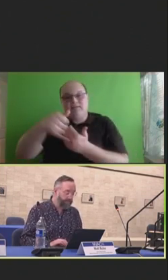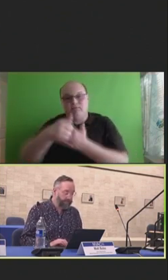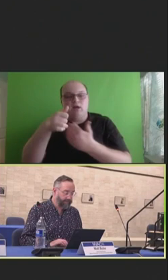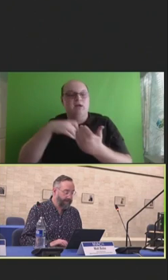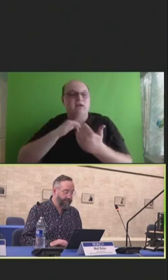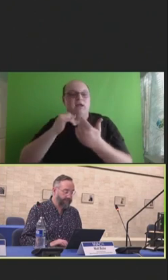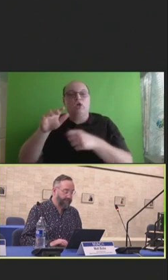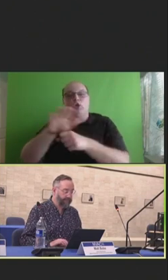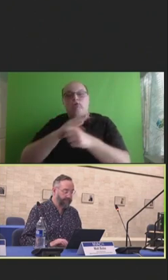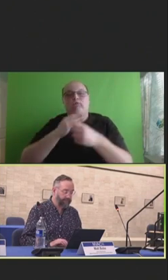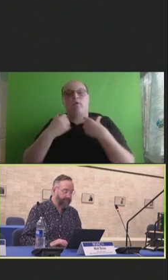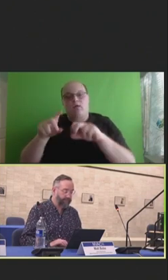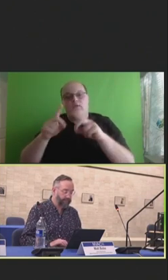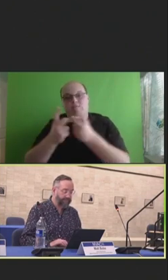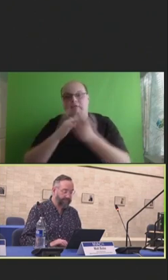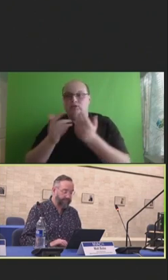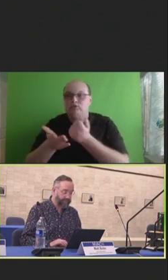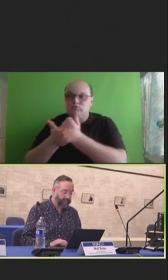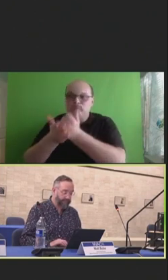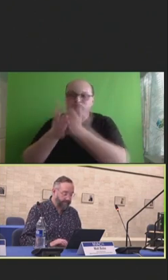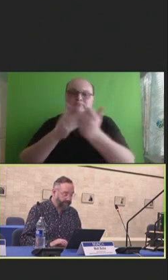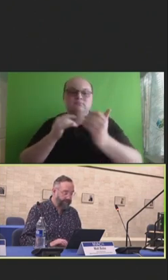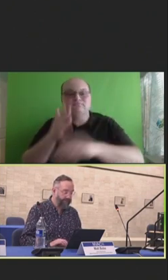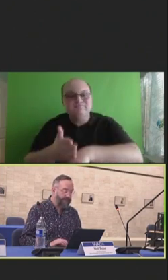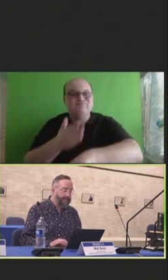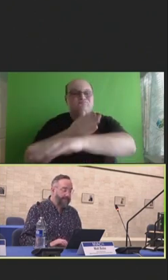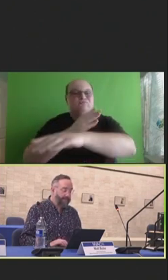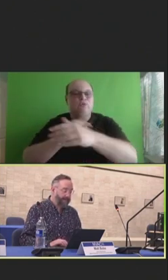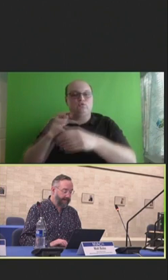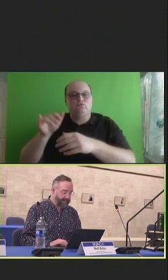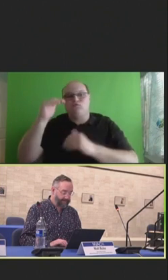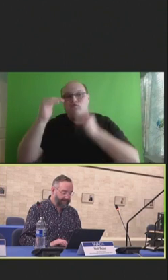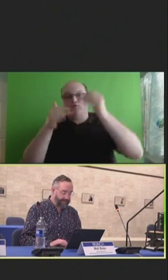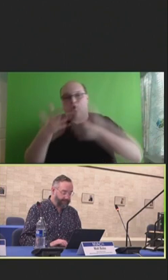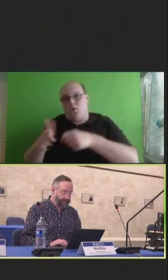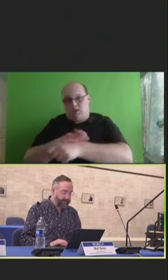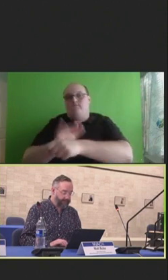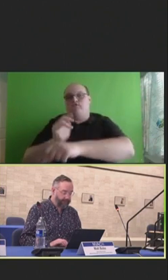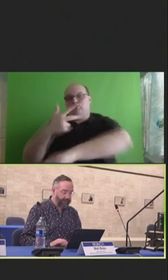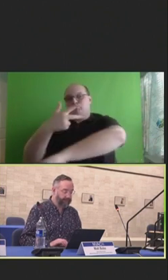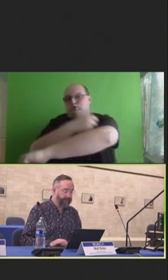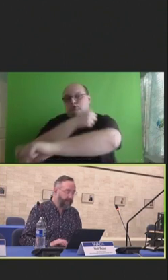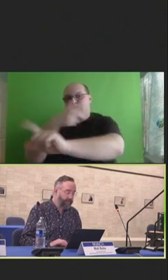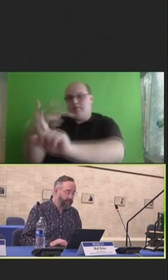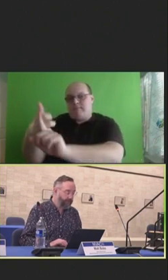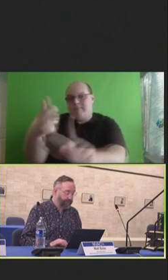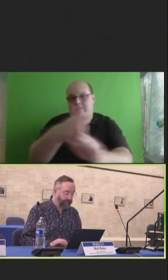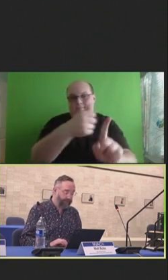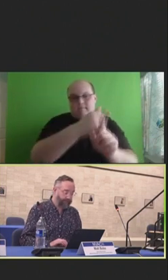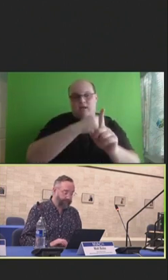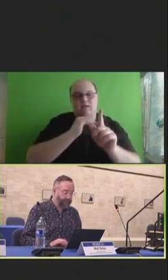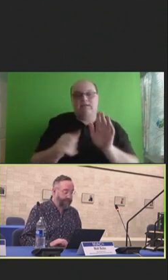department's capacity to improve adult vaccination coverage by identifying strategies to reduce